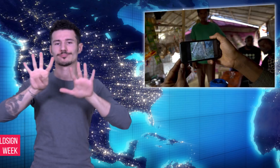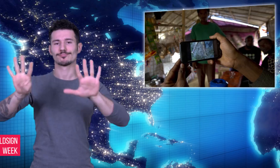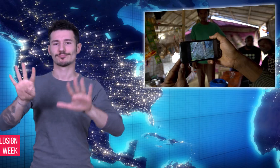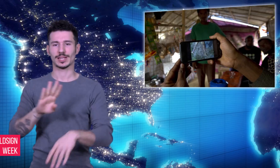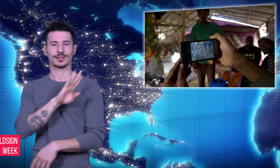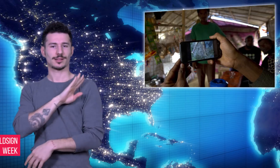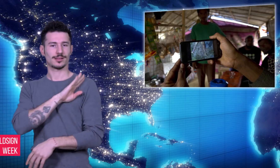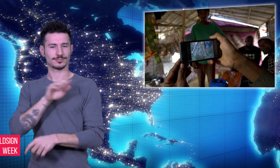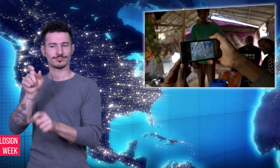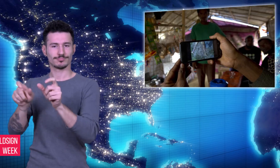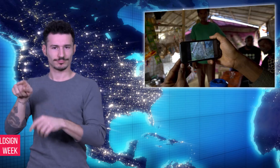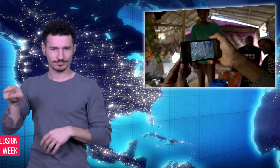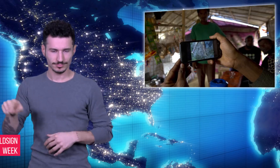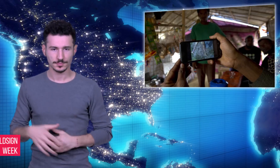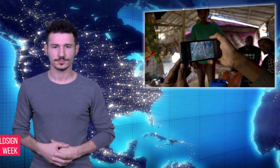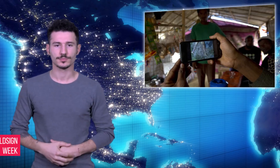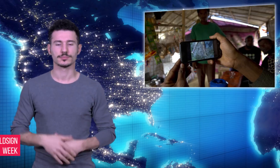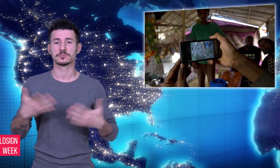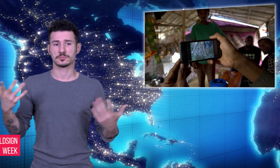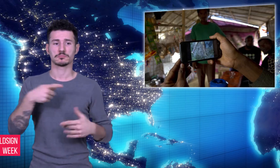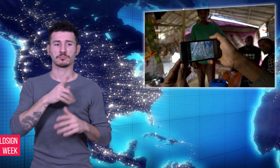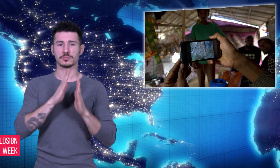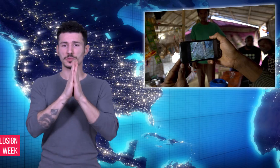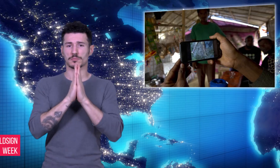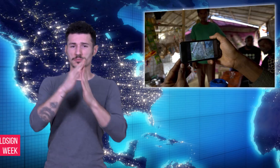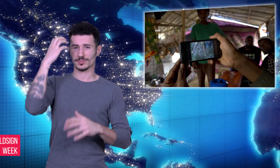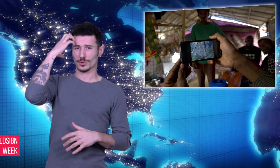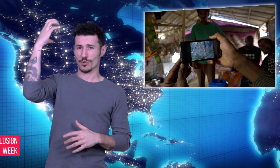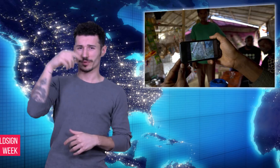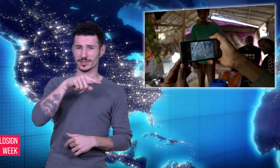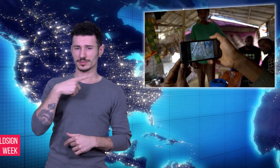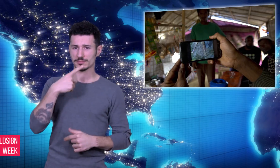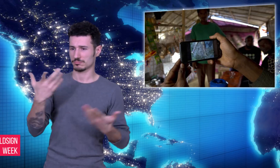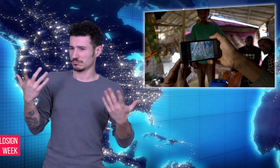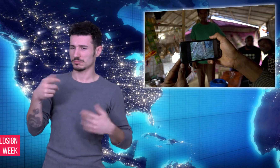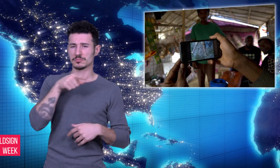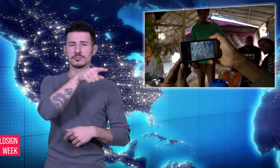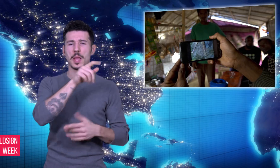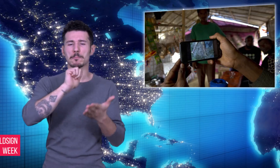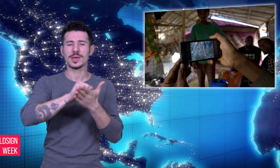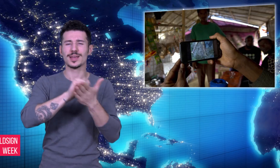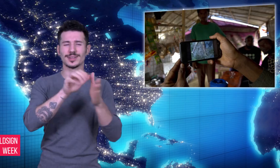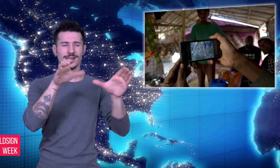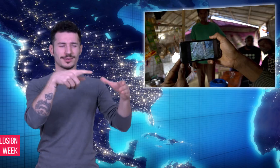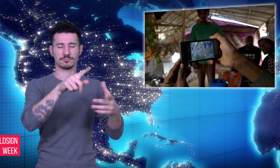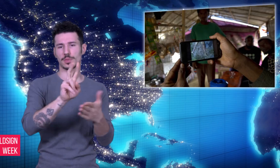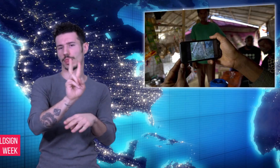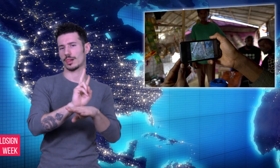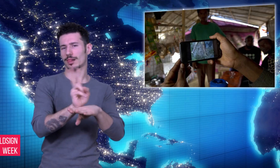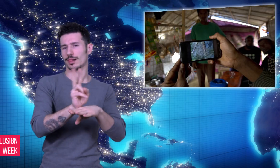spears, and 19 terrorists died as a result. They refuted the AP report.